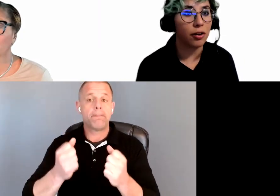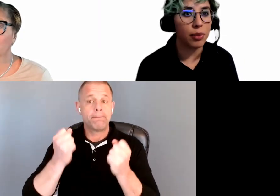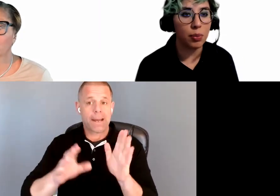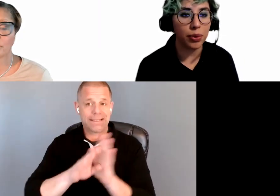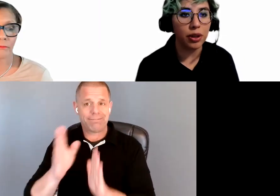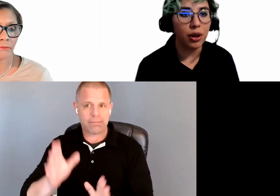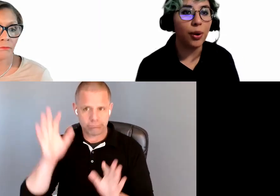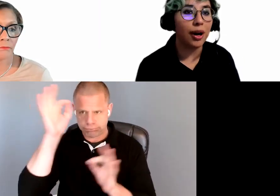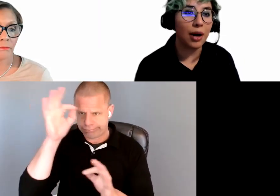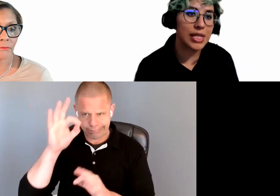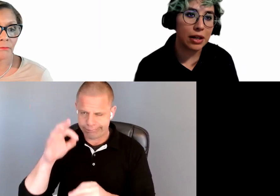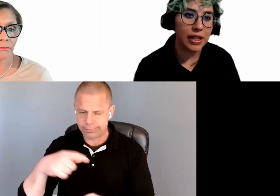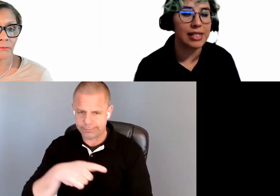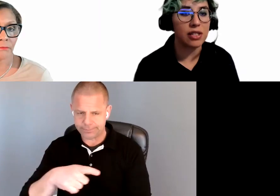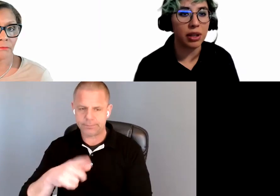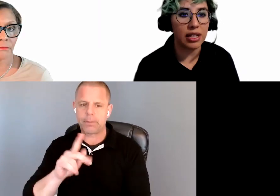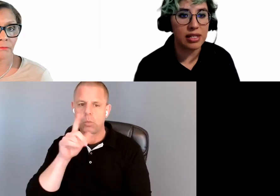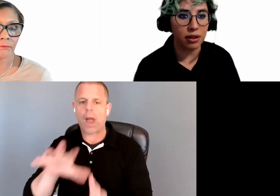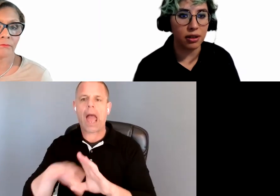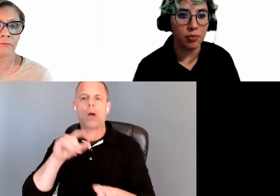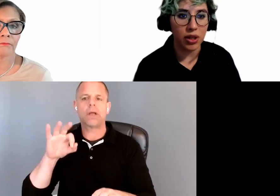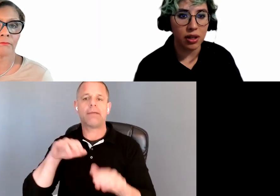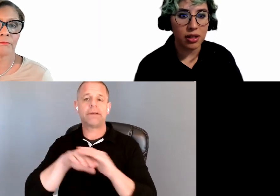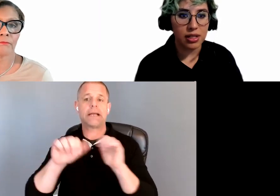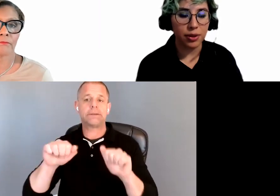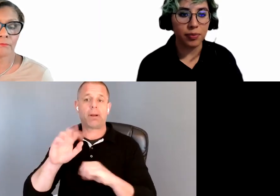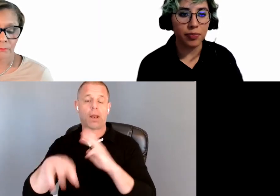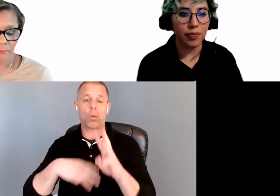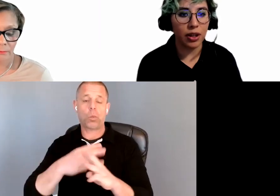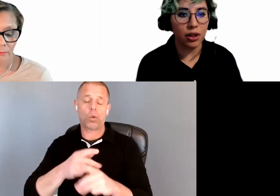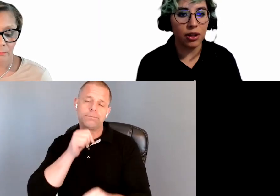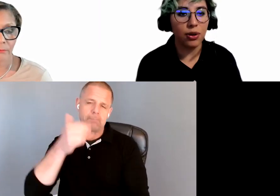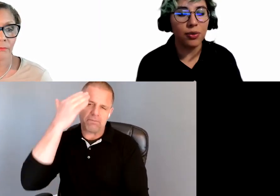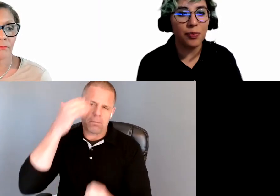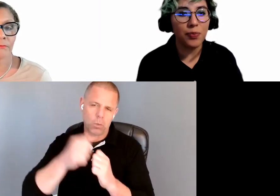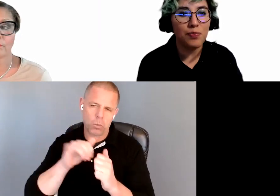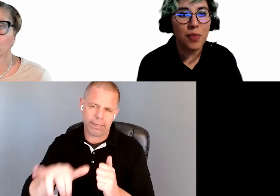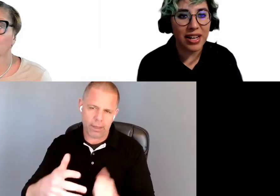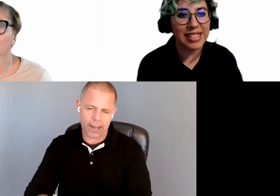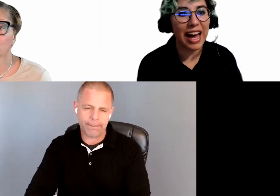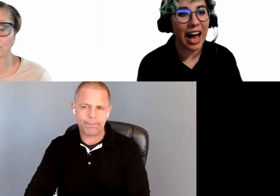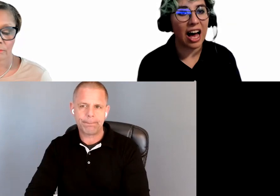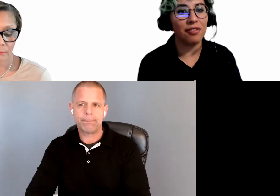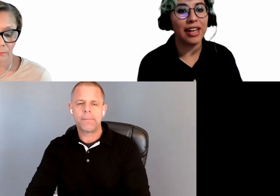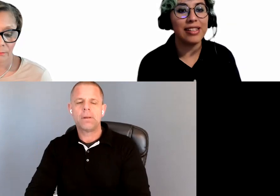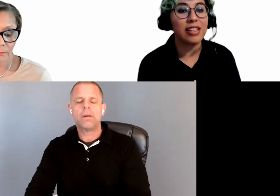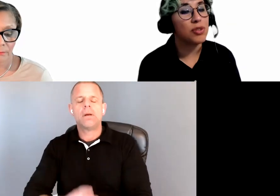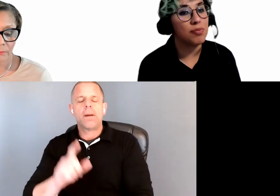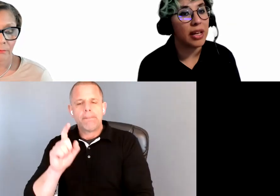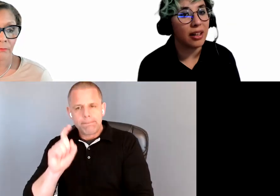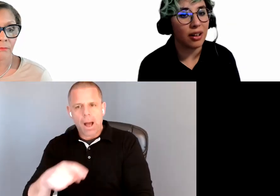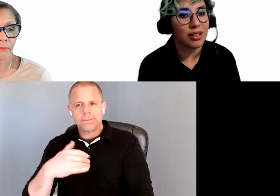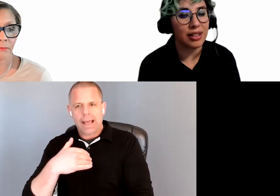of people who are outside of the accessibility circle. So you must have a Skip to Main Content